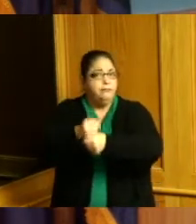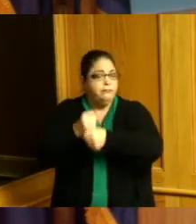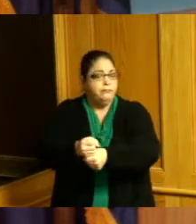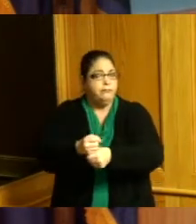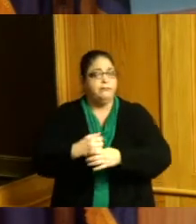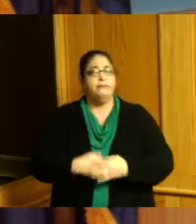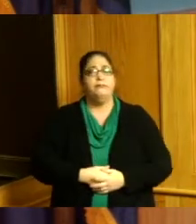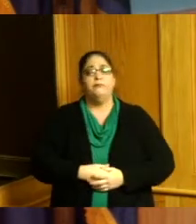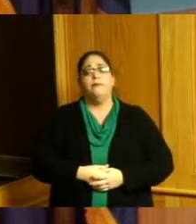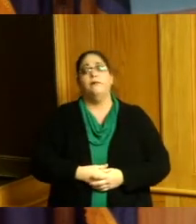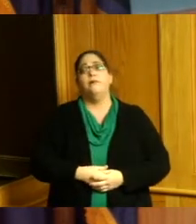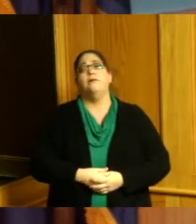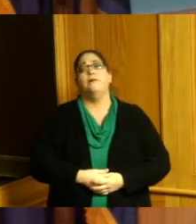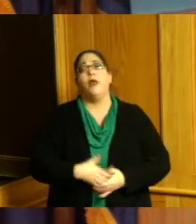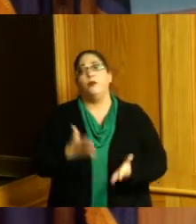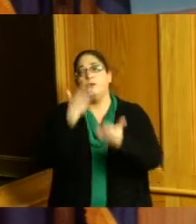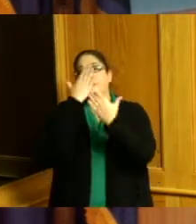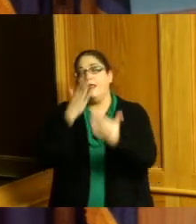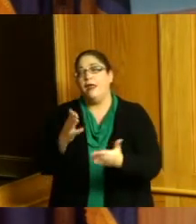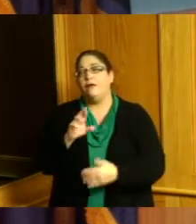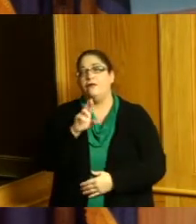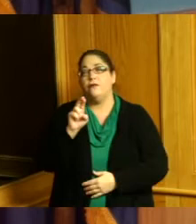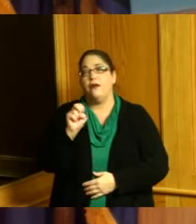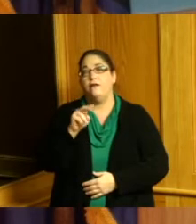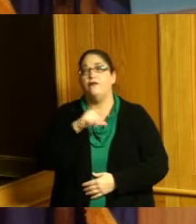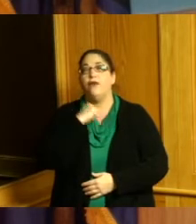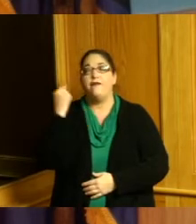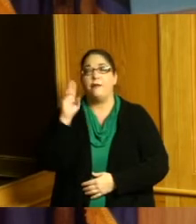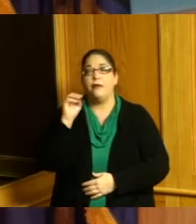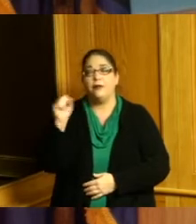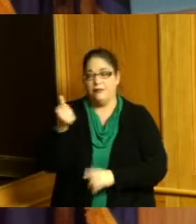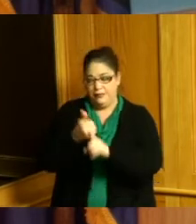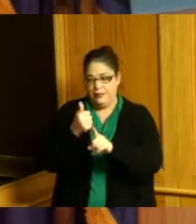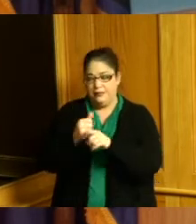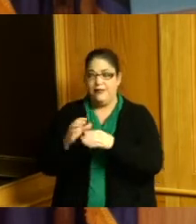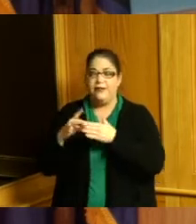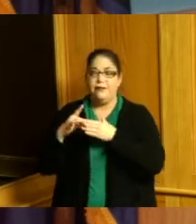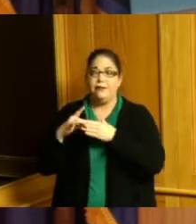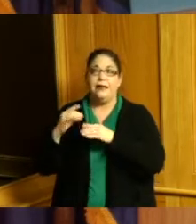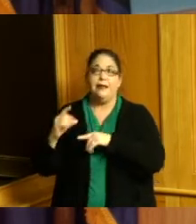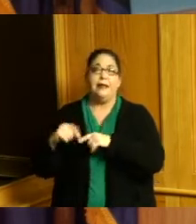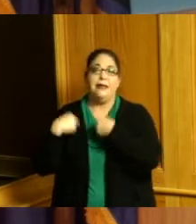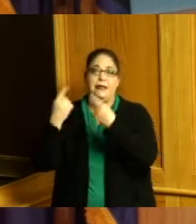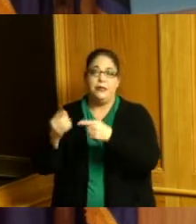because Reverend moss is an advisor continue to be an advisor to me today and if it wasn't for them